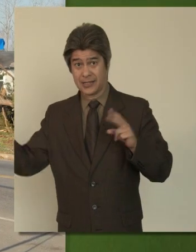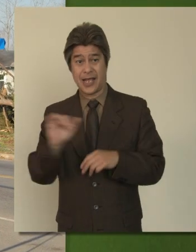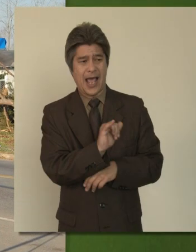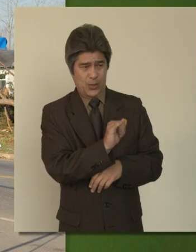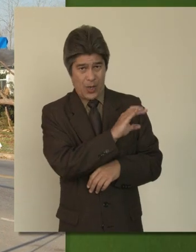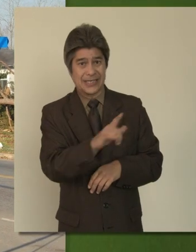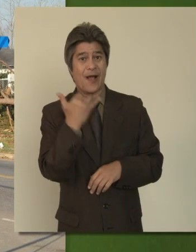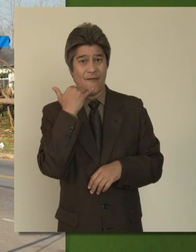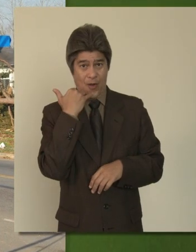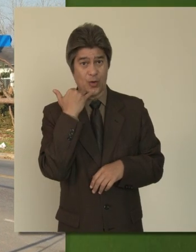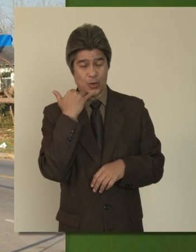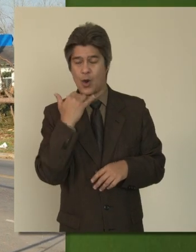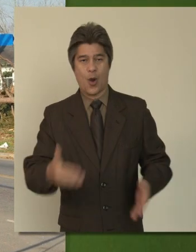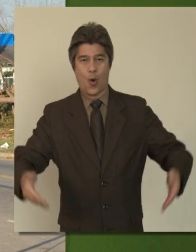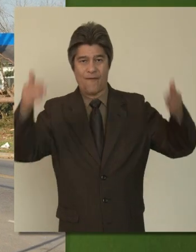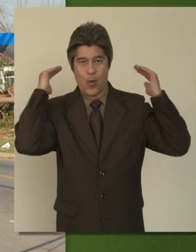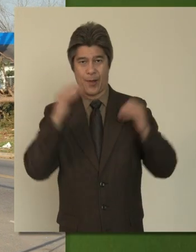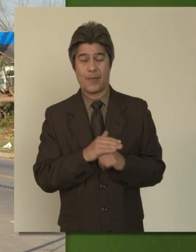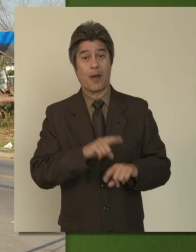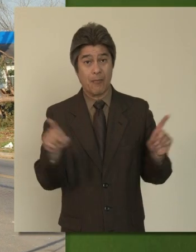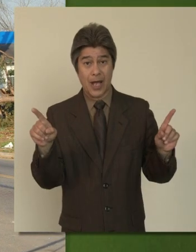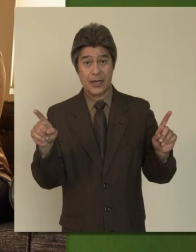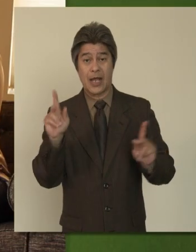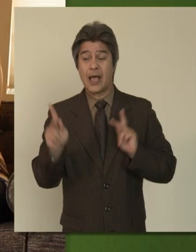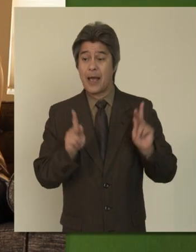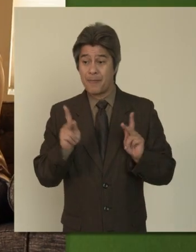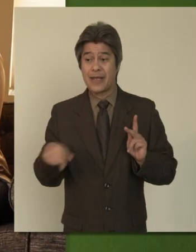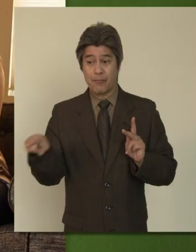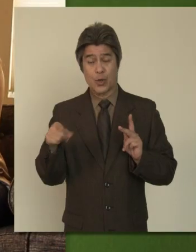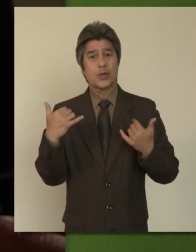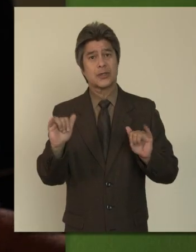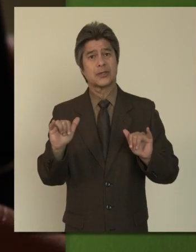people were still able to text message vital pieces of information in terms of